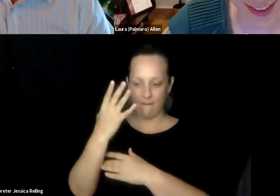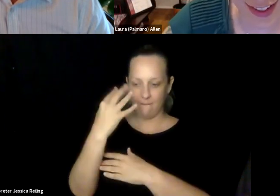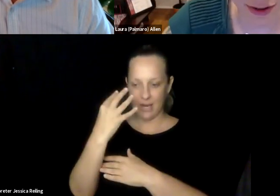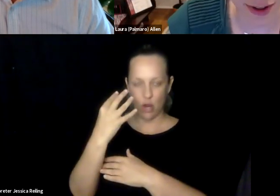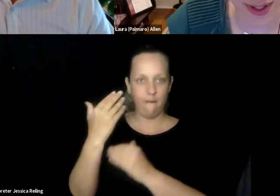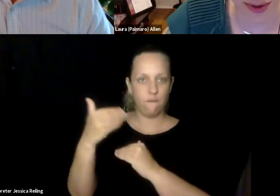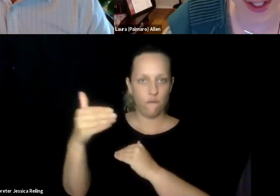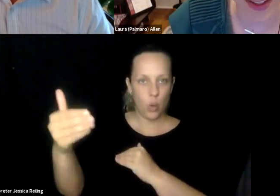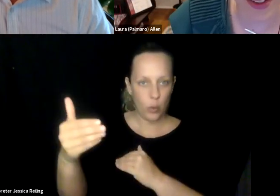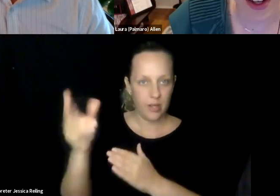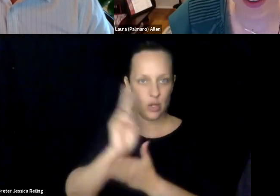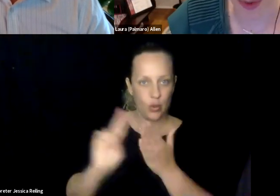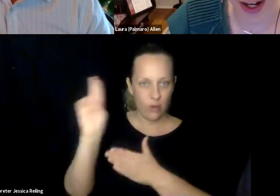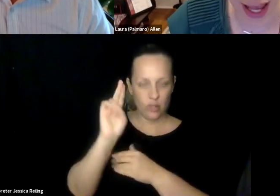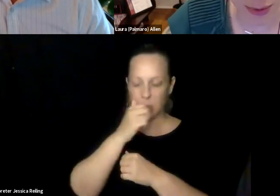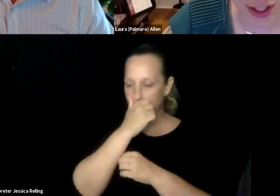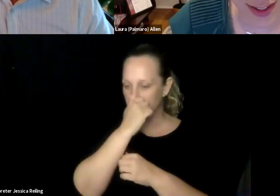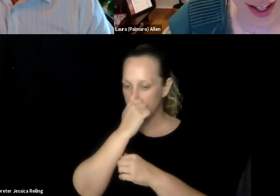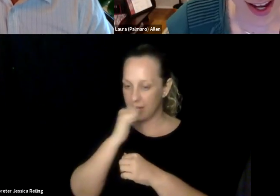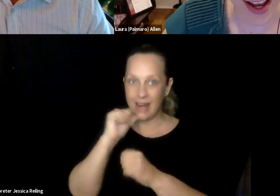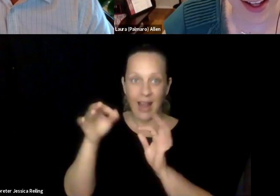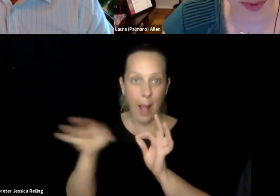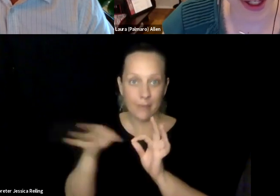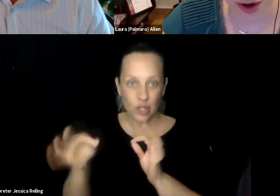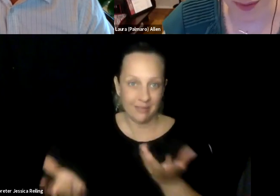generating ought mat I can cooptions -- AOC captions. I remember